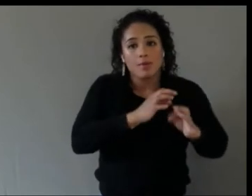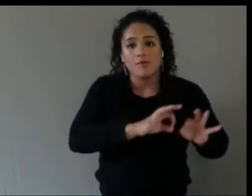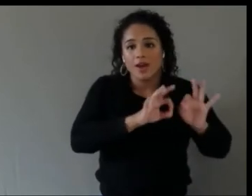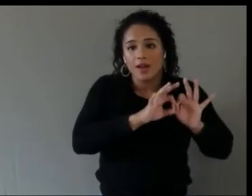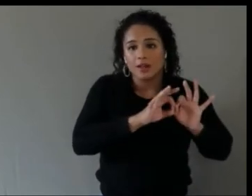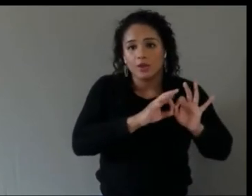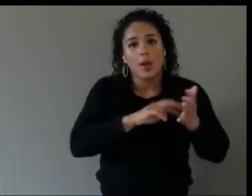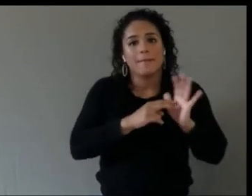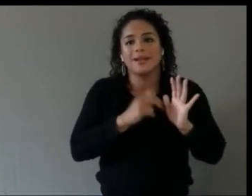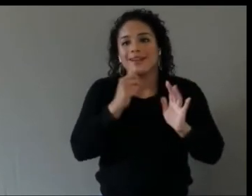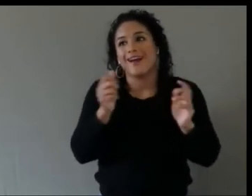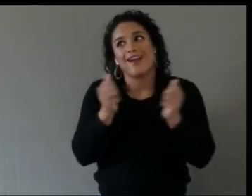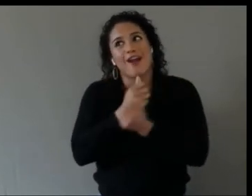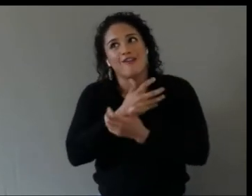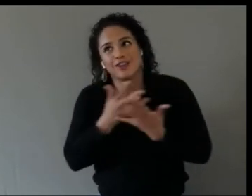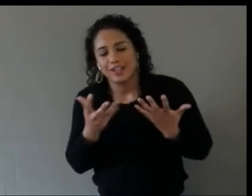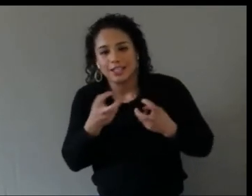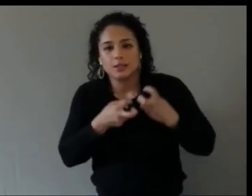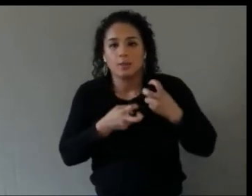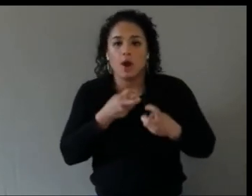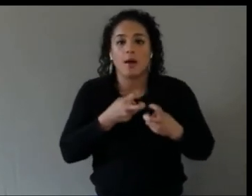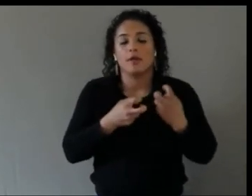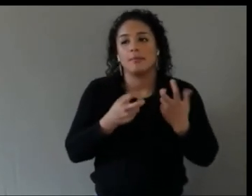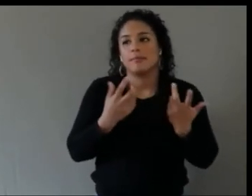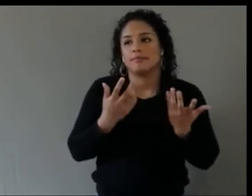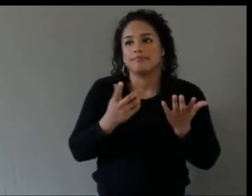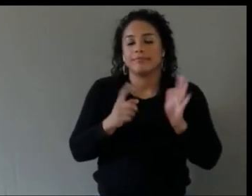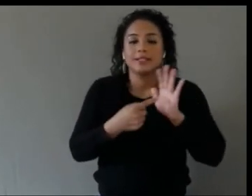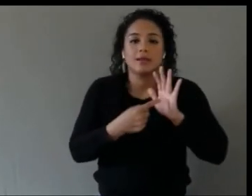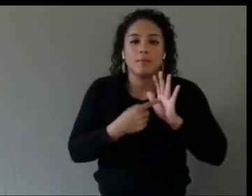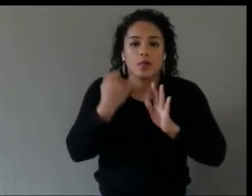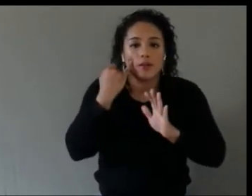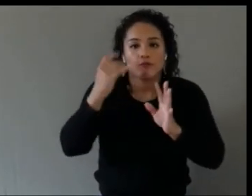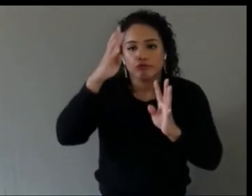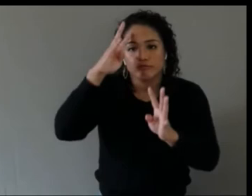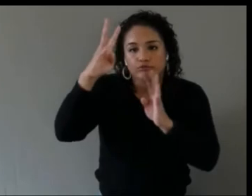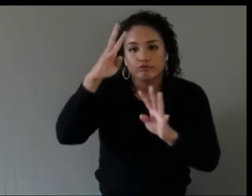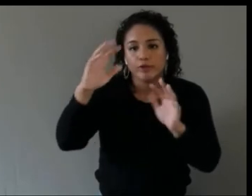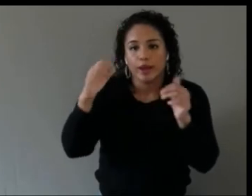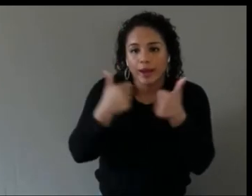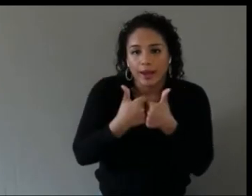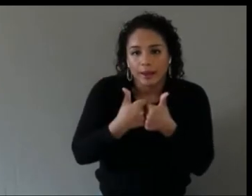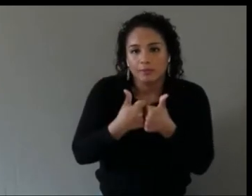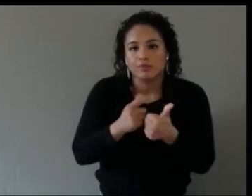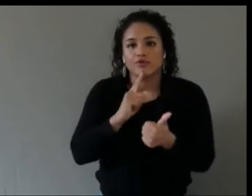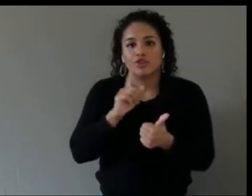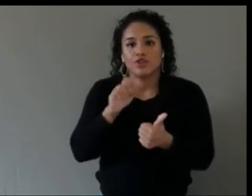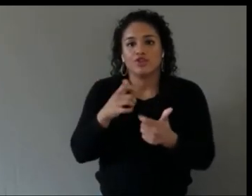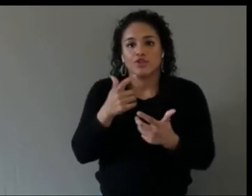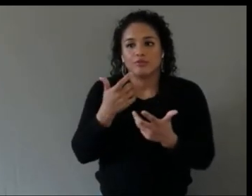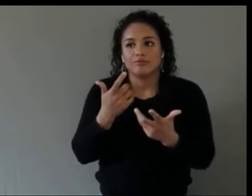So like if you're making a game, you create entertainment. Adds value to people.